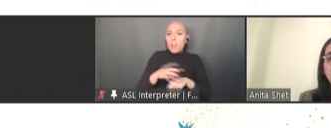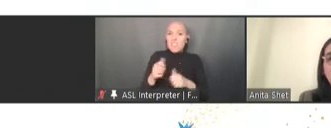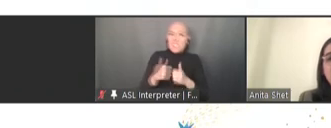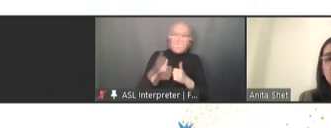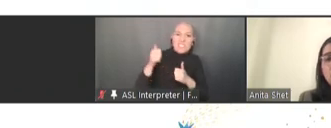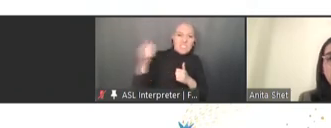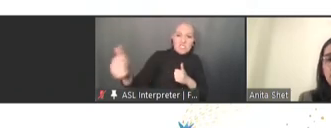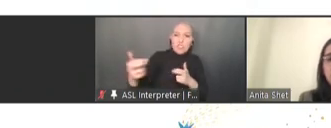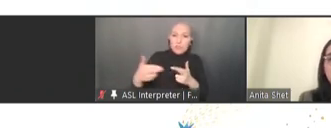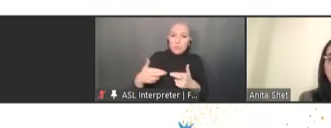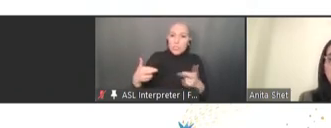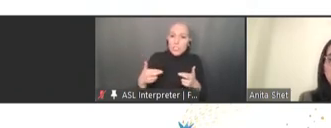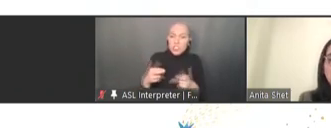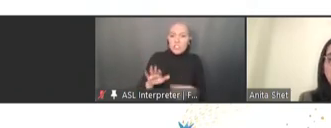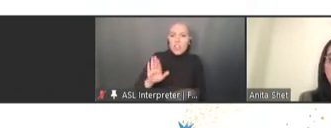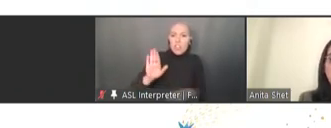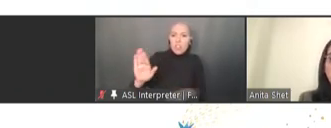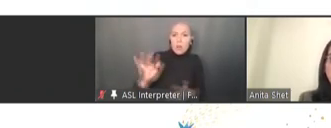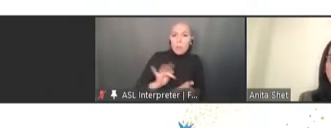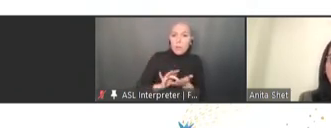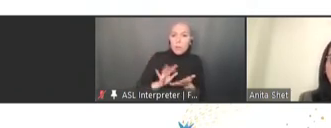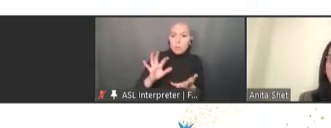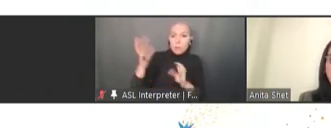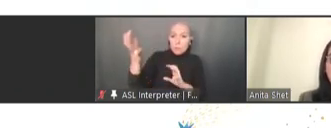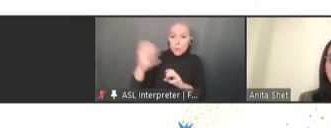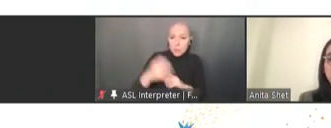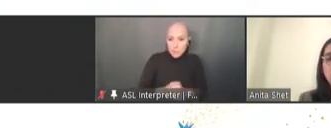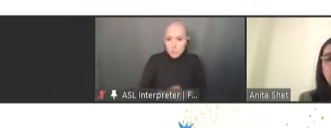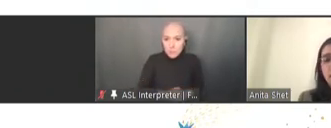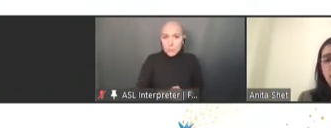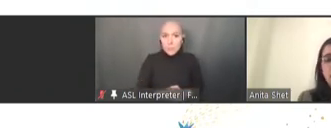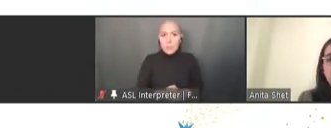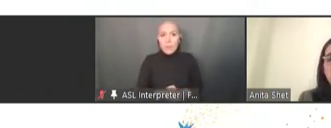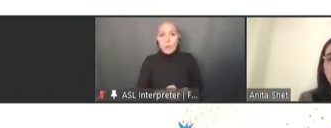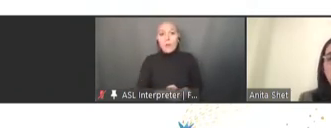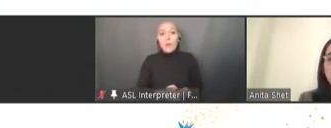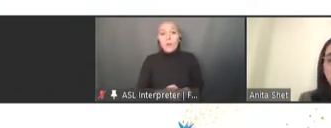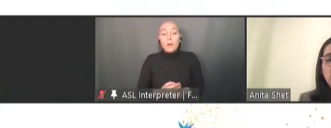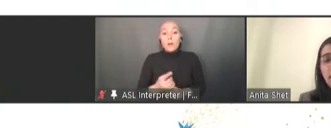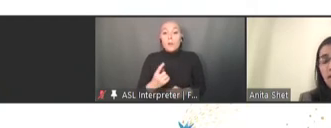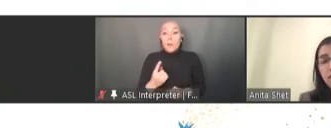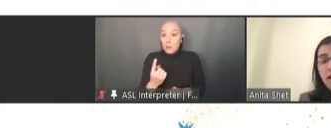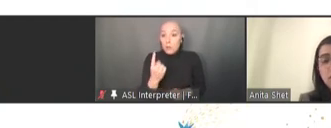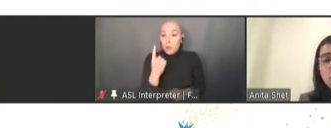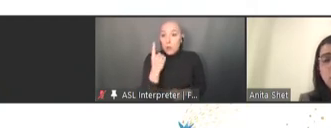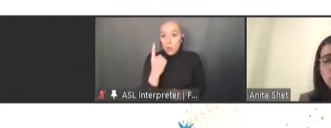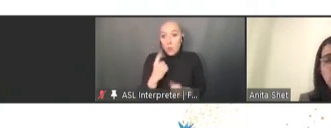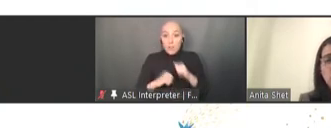And one answer, of course, is fundamental, and it's the concept of how closely we are all